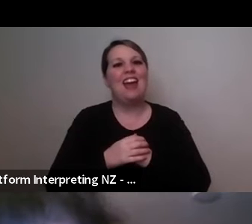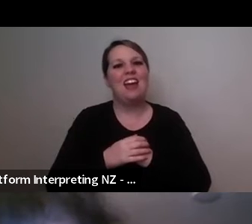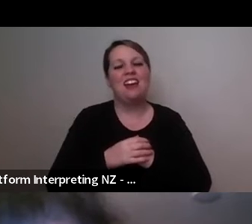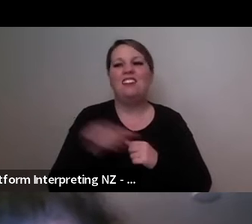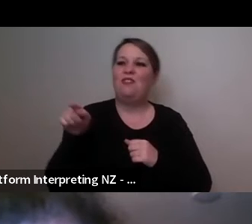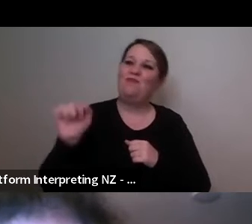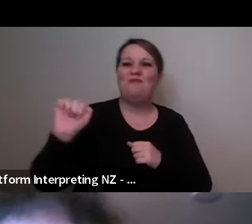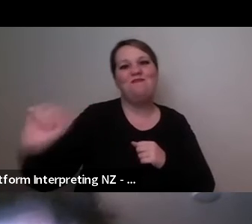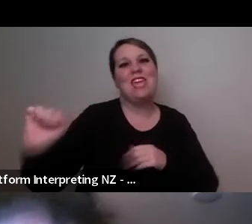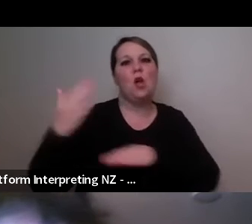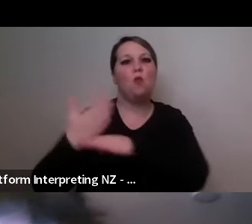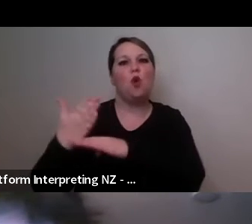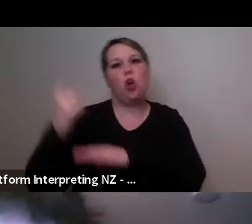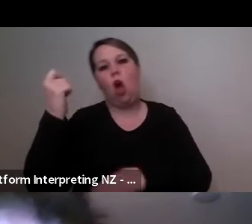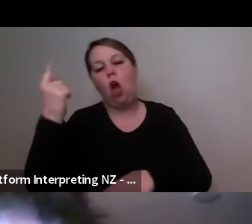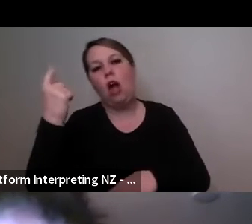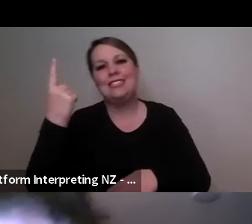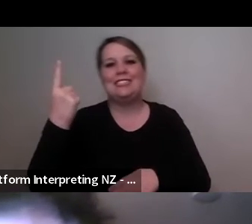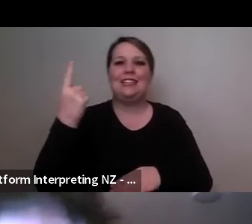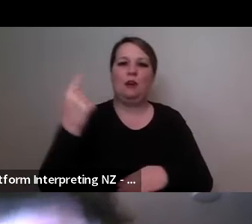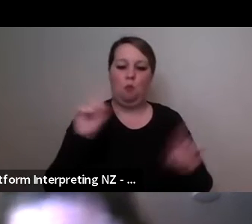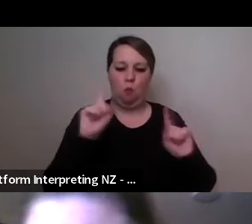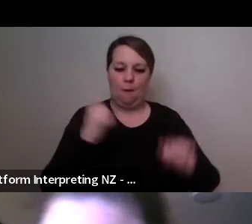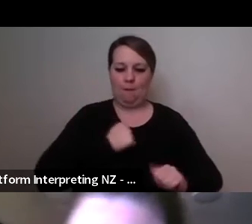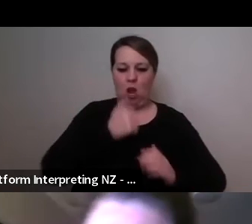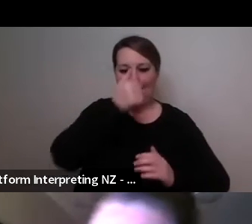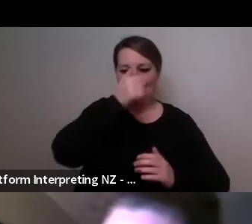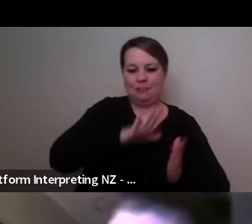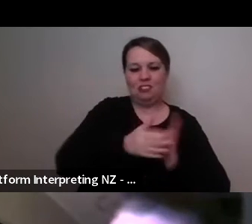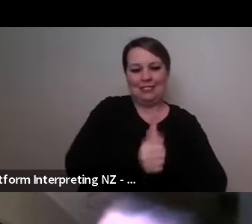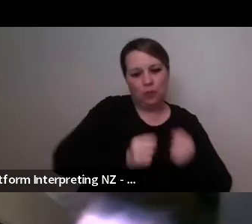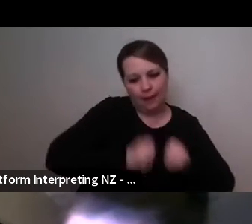the artistic practice but I'm also now looking at what is the work that I want to make under